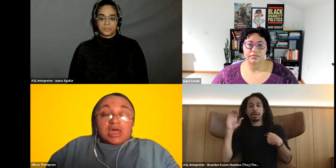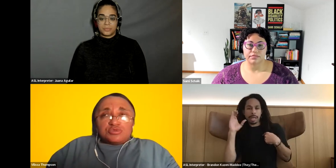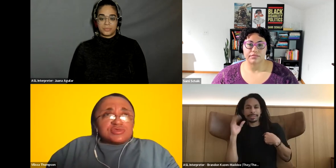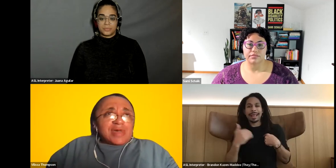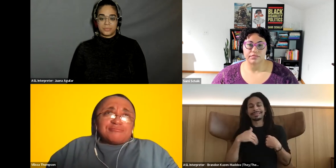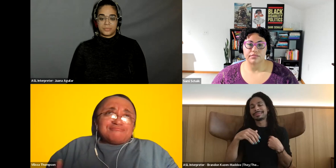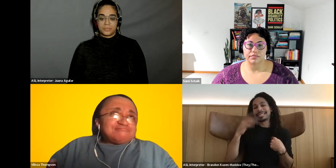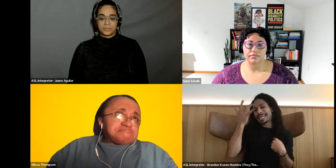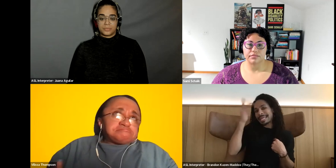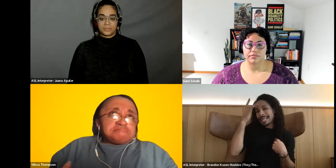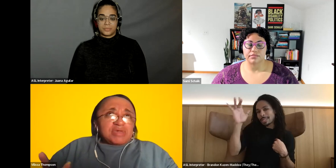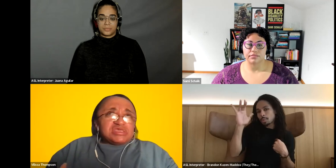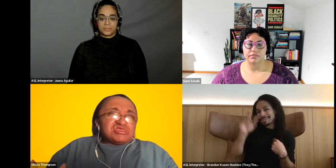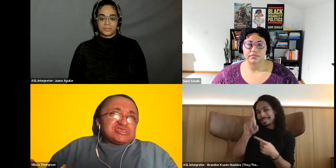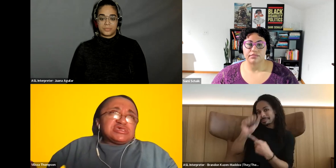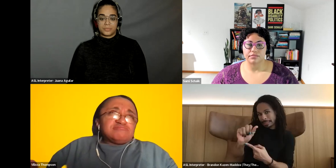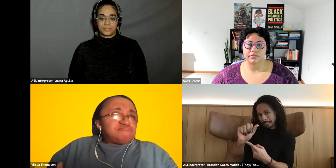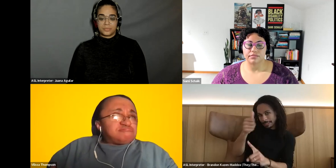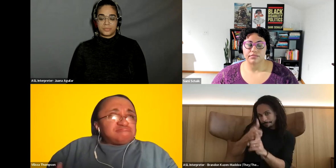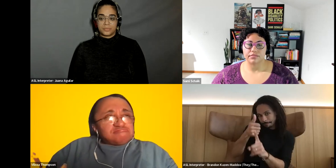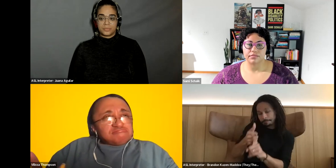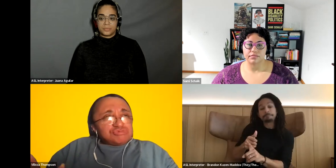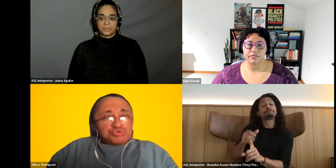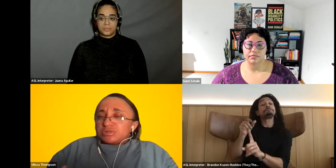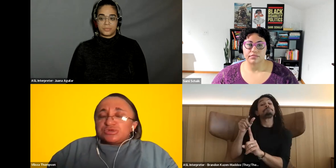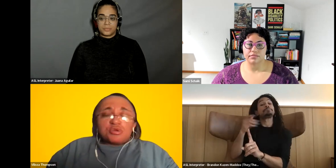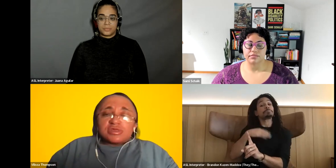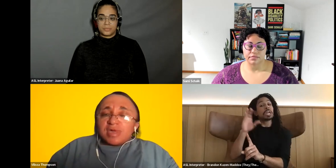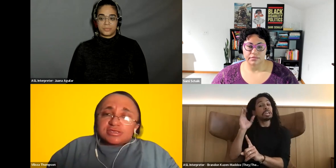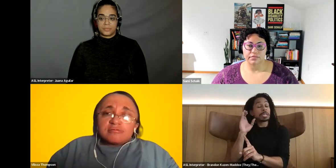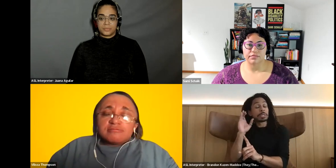Vilissa Thompson: who is about Vilissa Thompson: maybe 10, Vilissa Thompson: or 12 years older than myself.